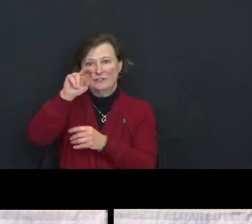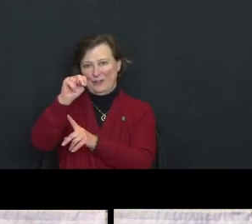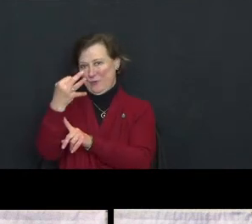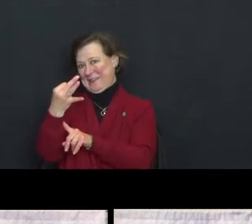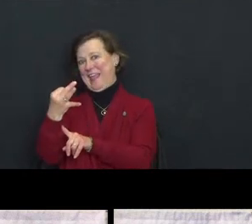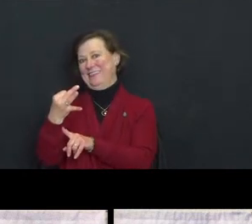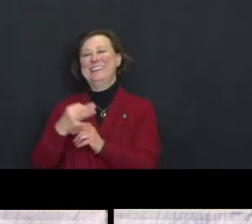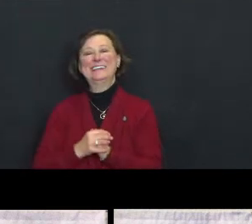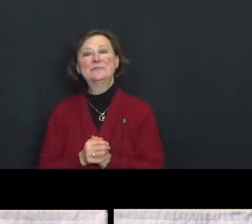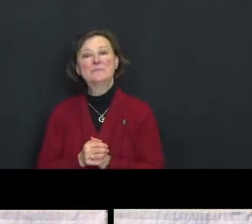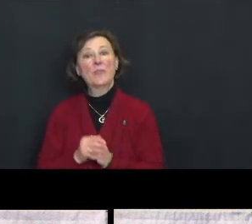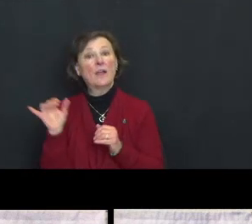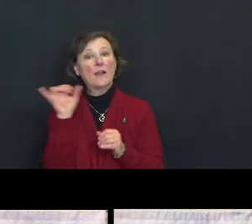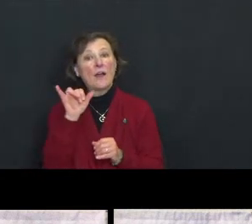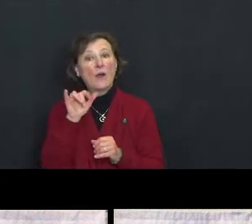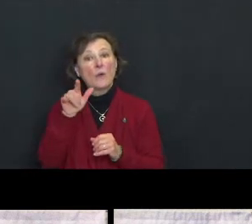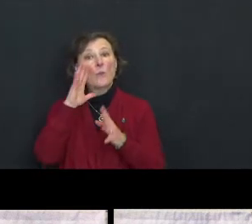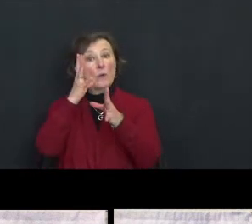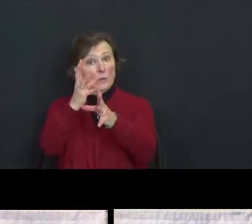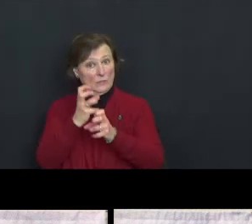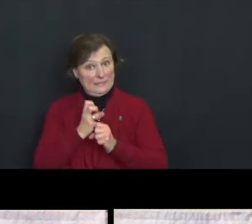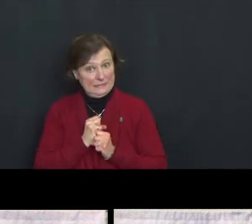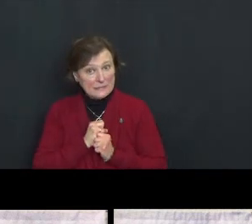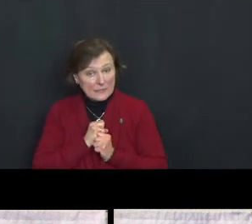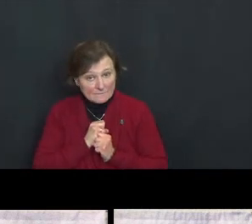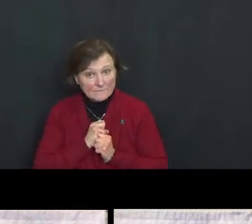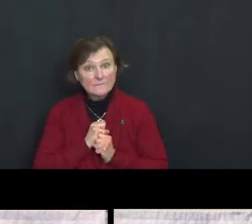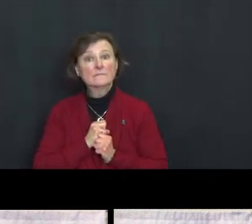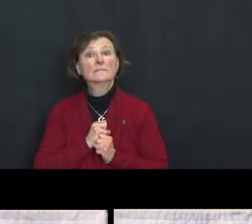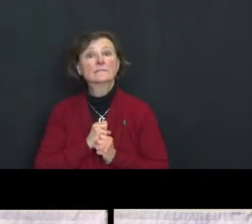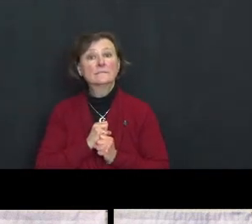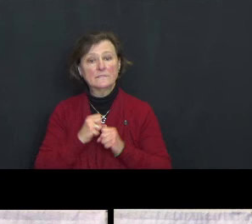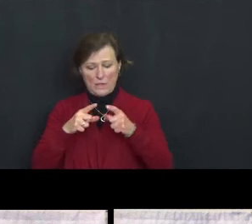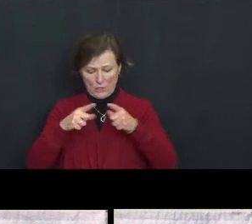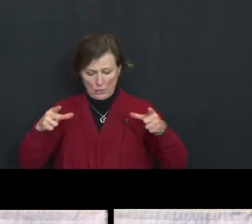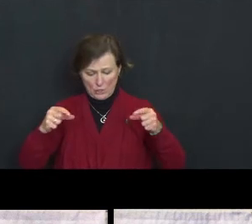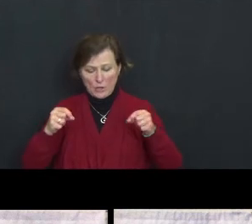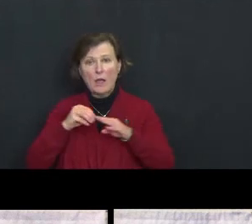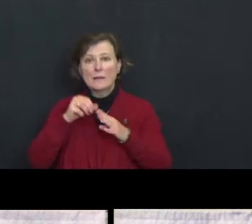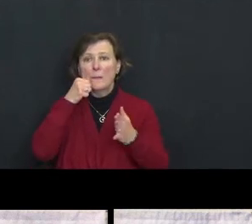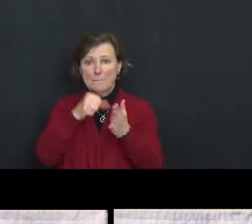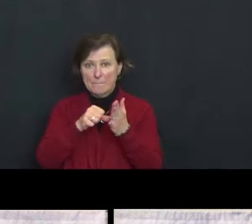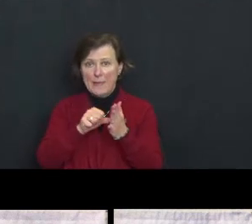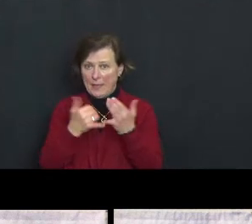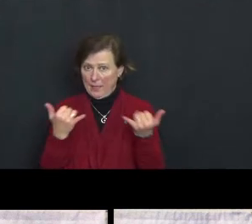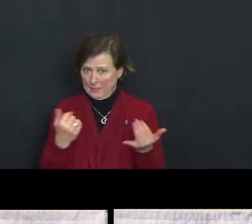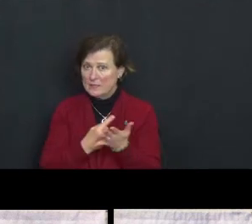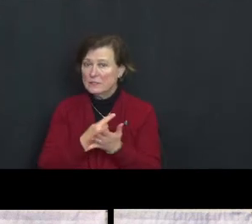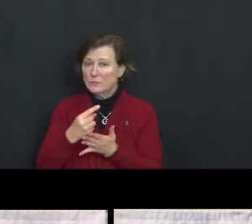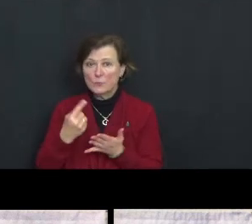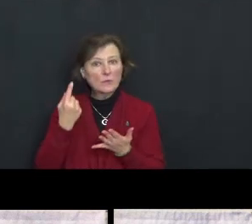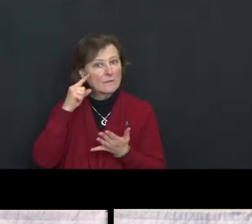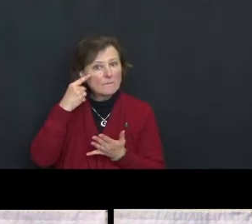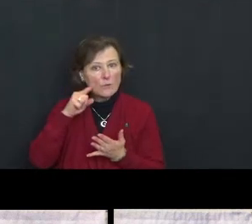Also, you'll be receiving a card in the mail this week, many of you, and it will show you